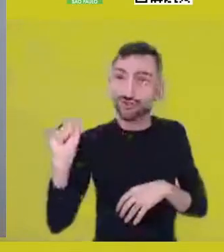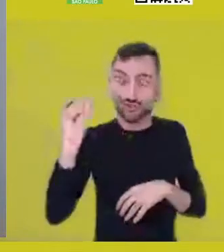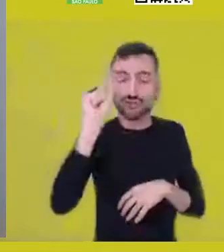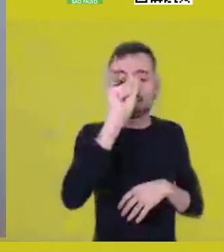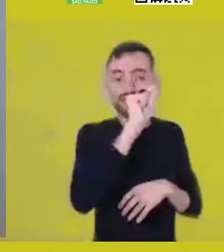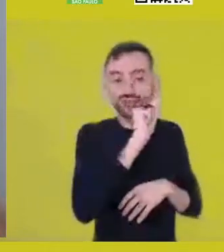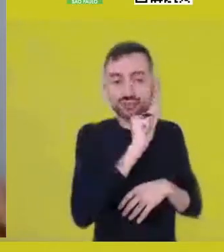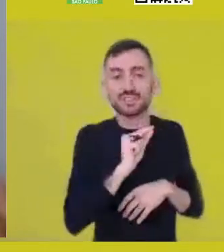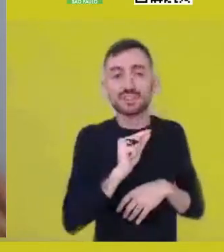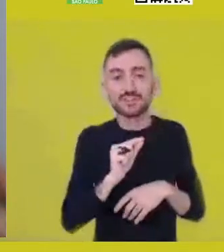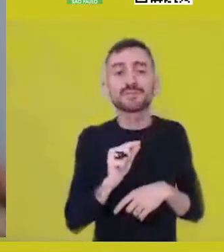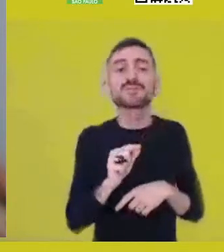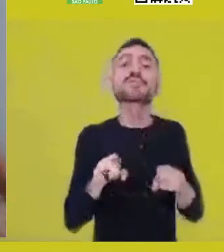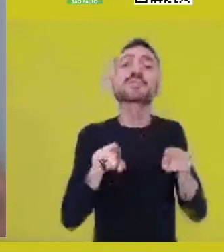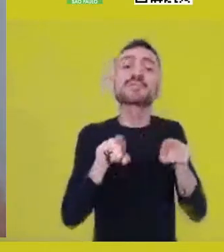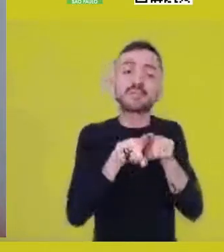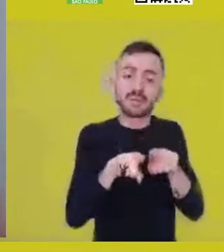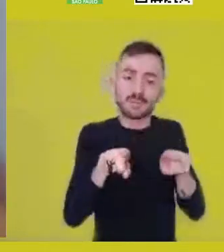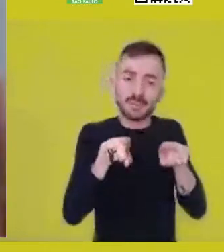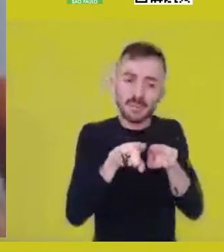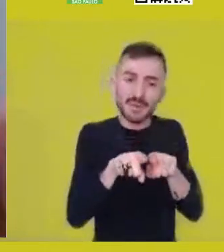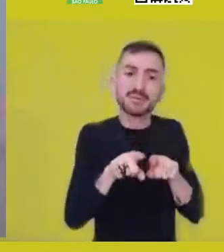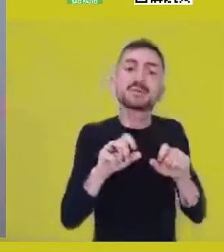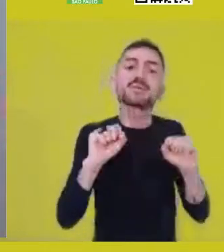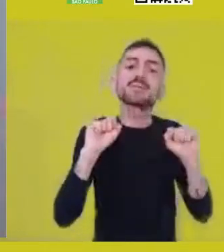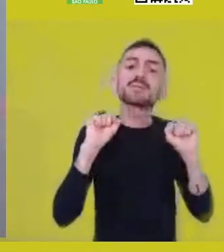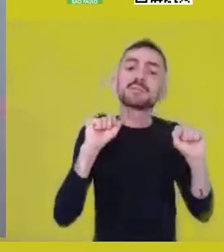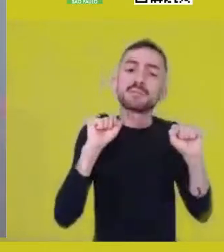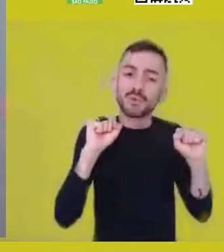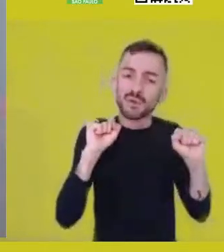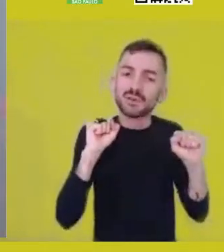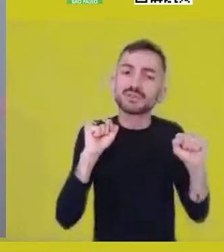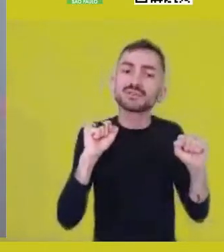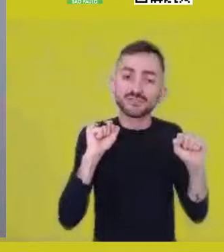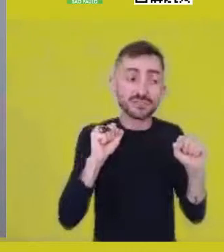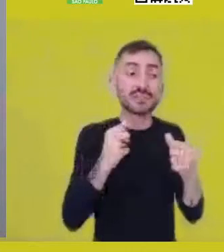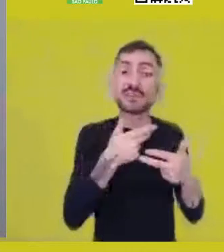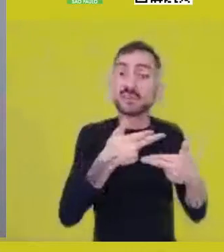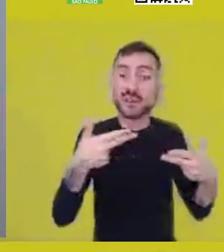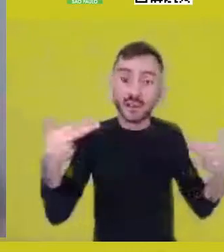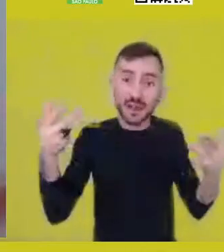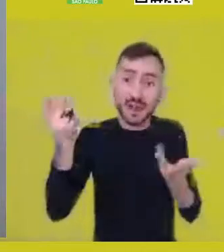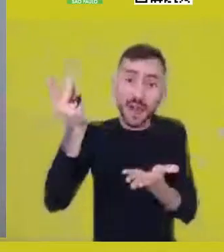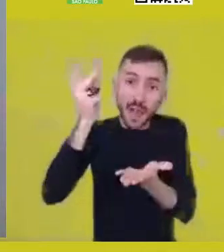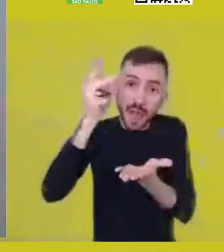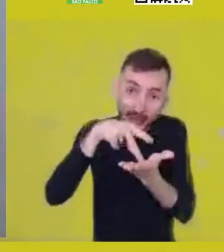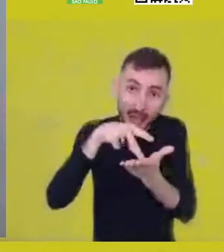through this cultuated material organization